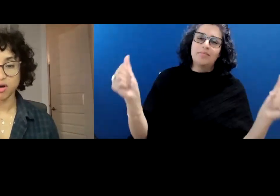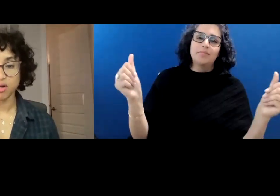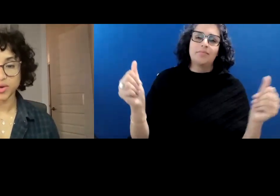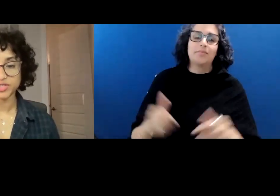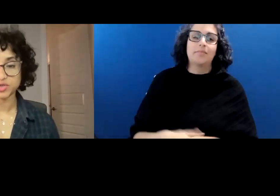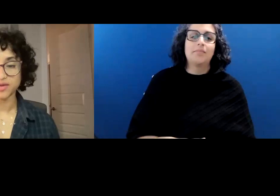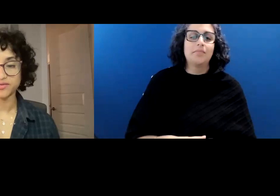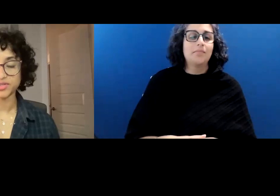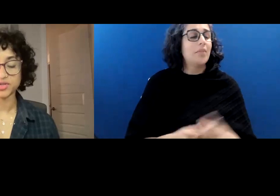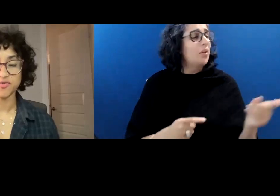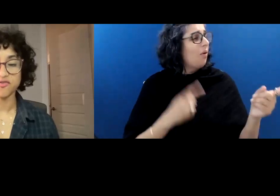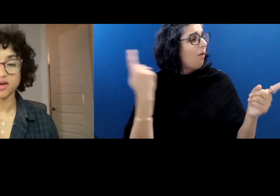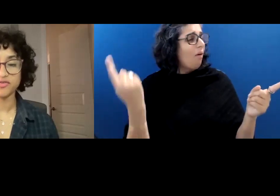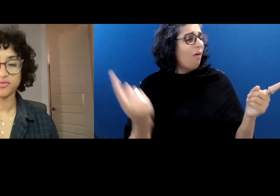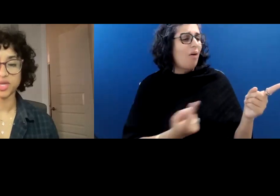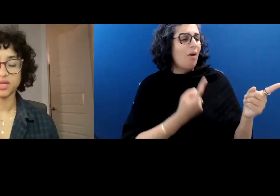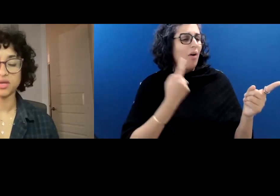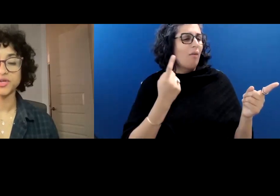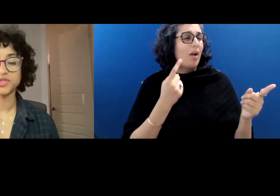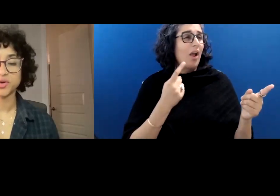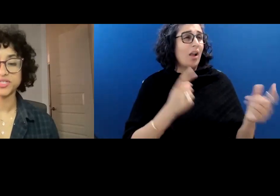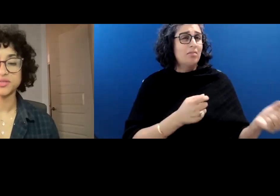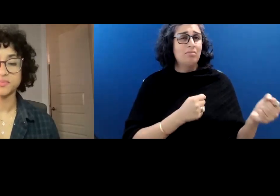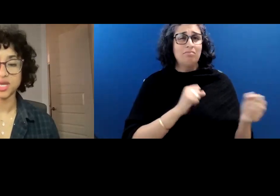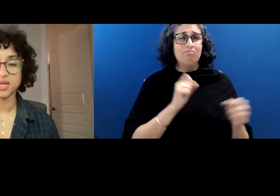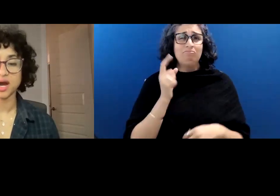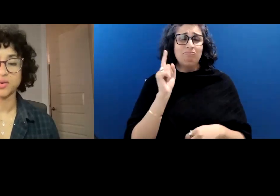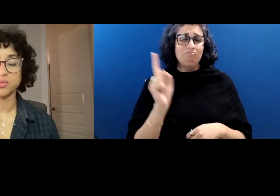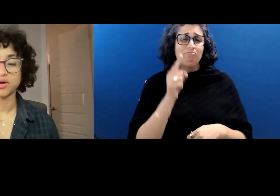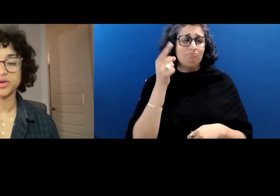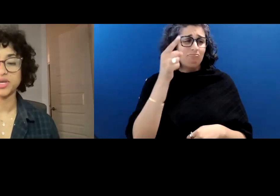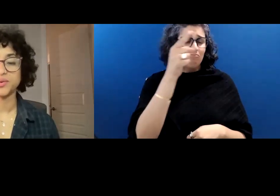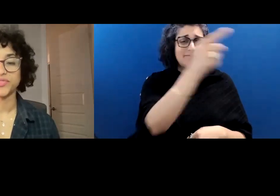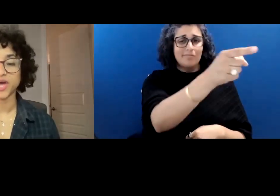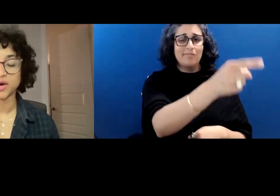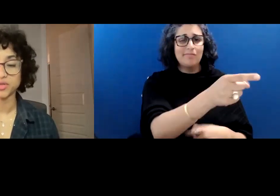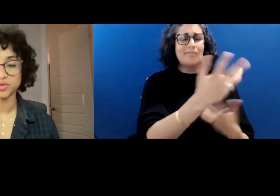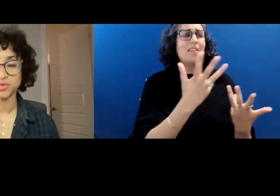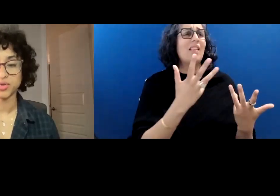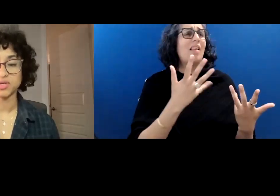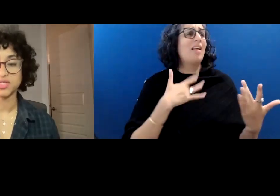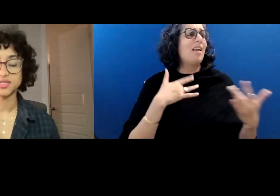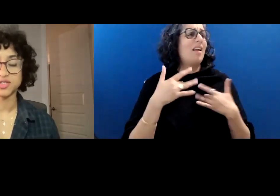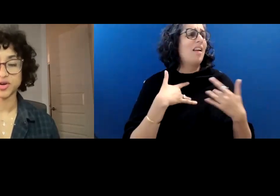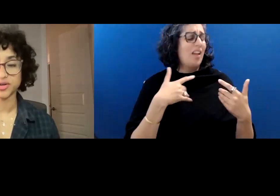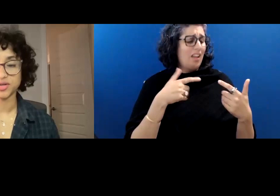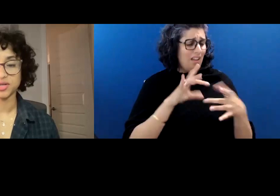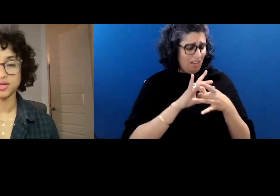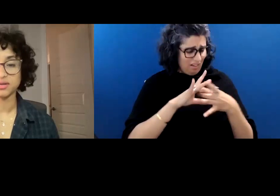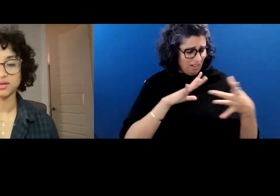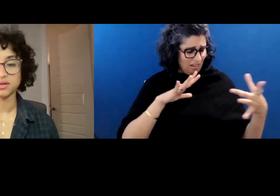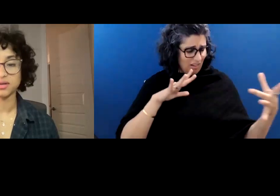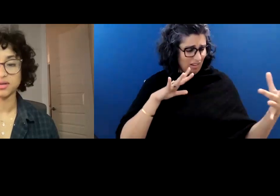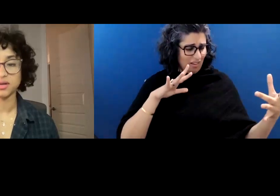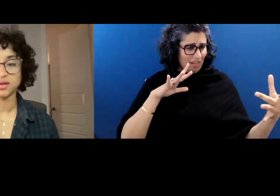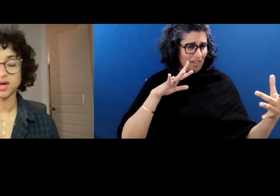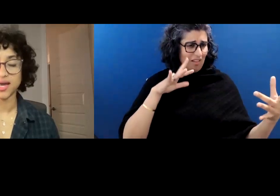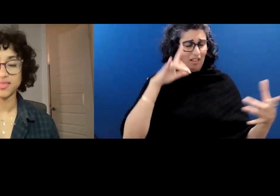You're always driving so far from me towards the me I worry without you is eternity.